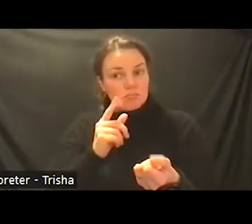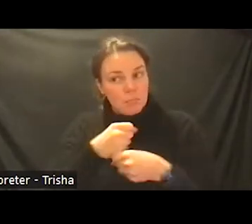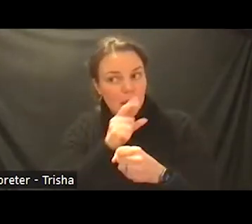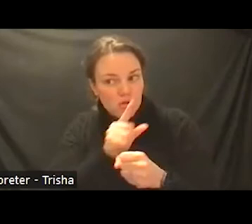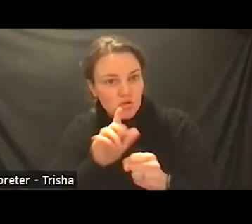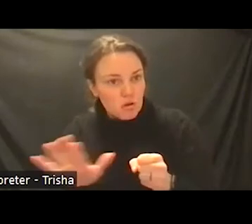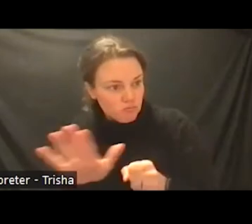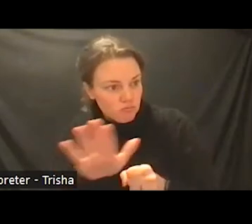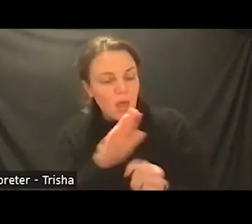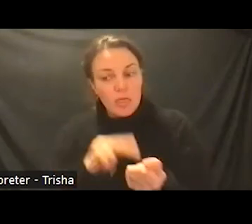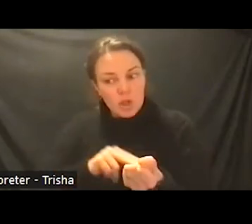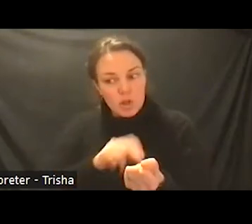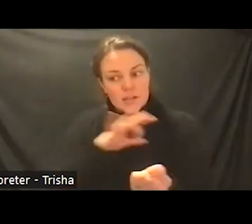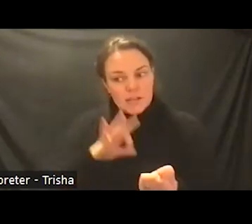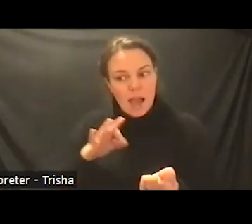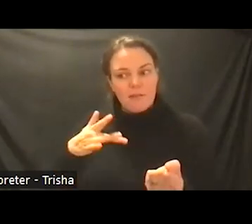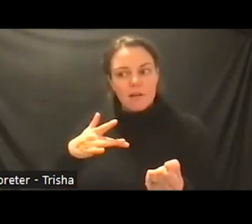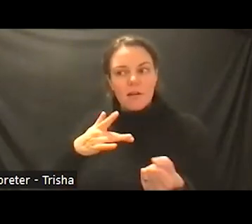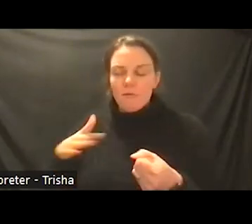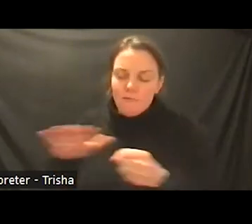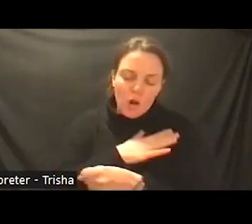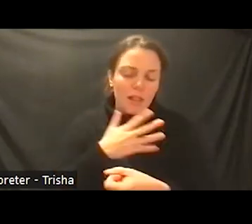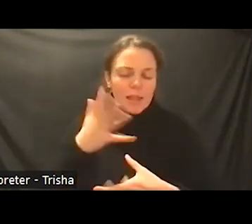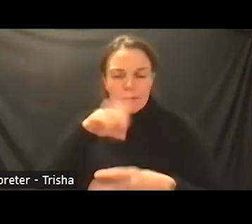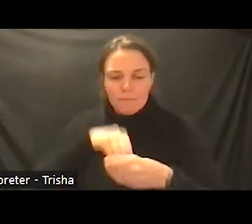the nursing staff are fully engaged in the care of vulnerable patients